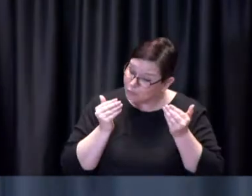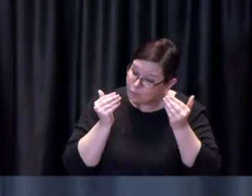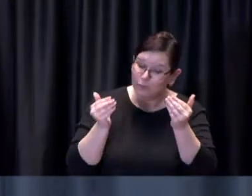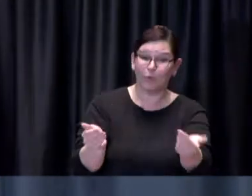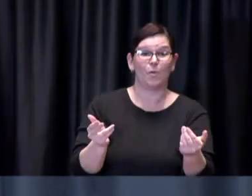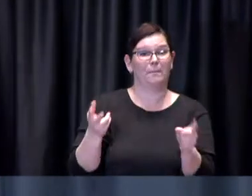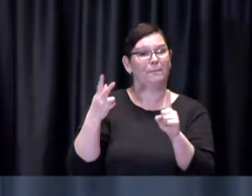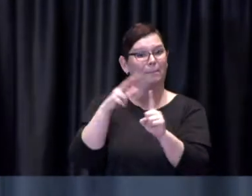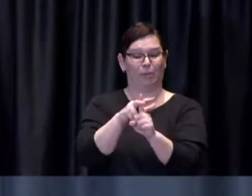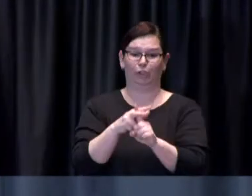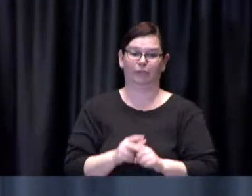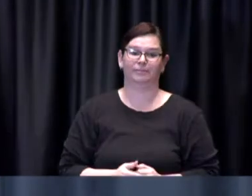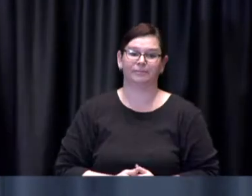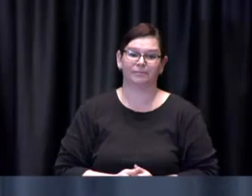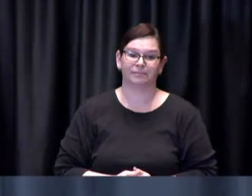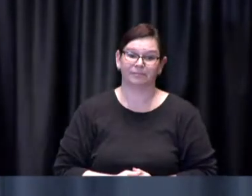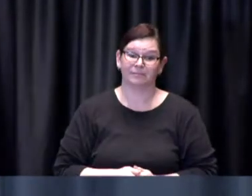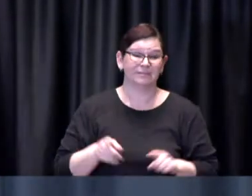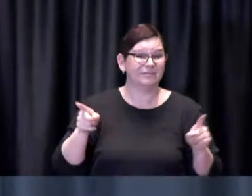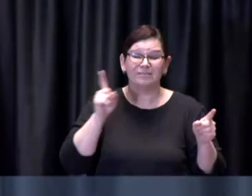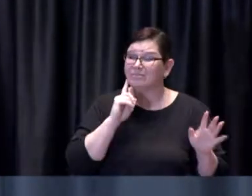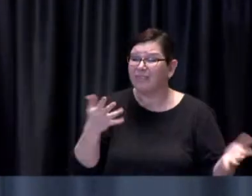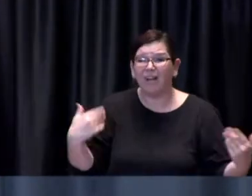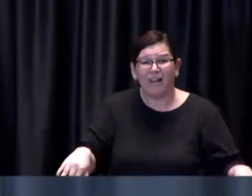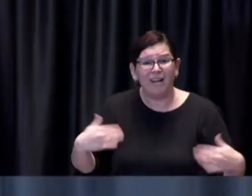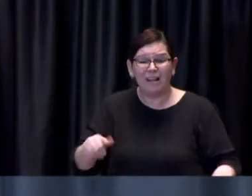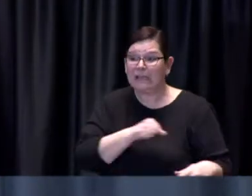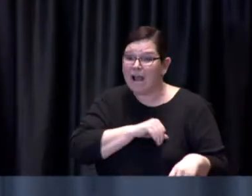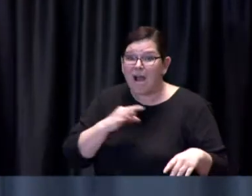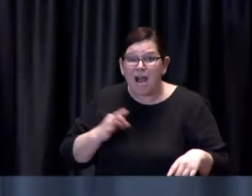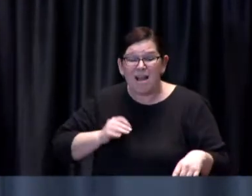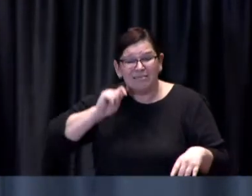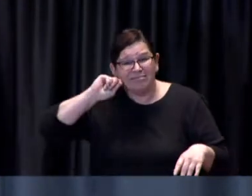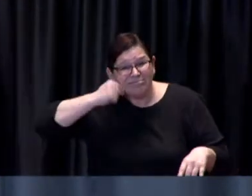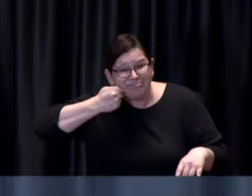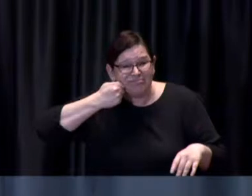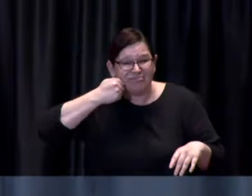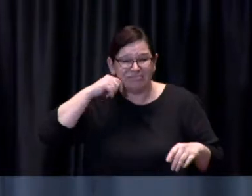fantastic people in every clinic caring people who are well trained and well equipped to help